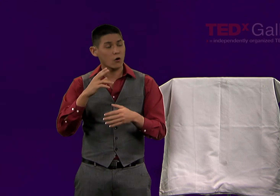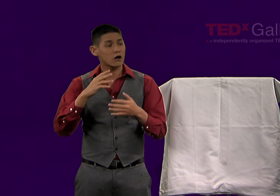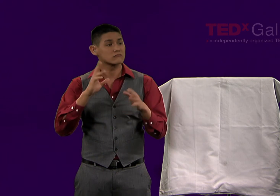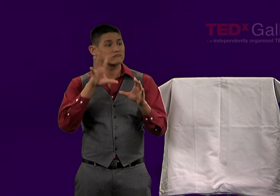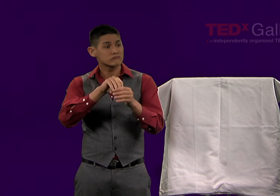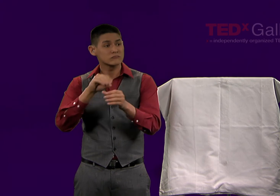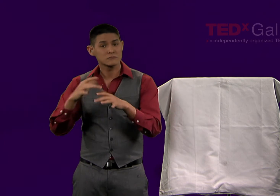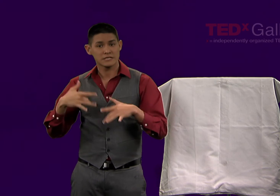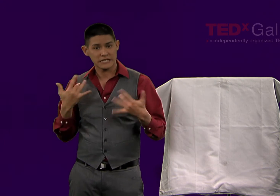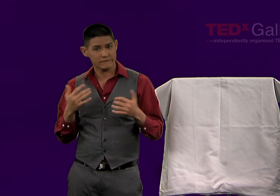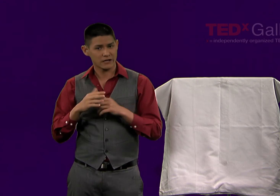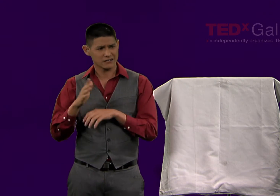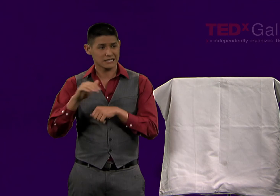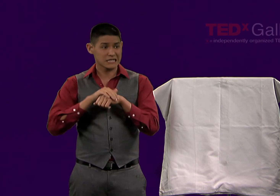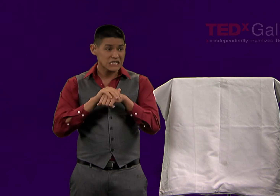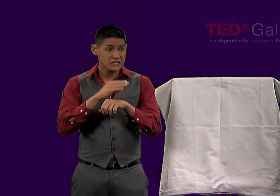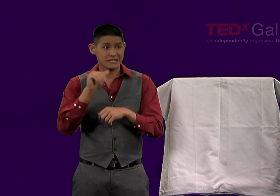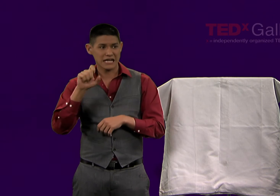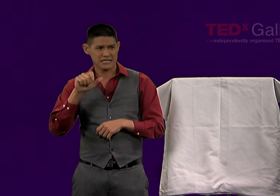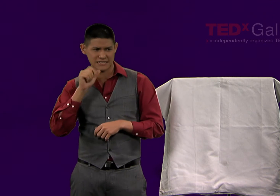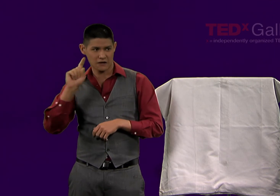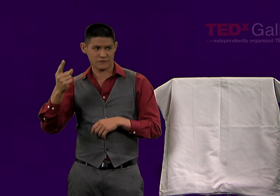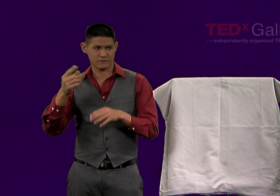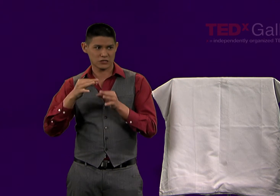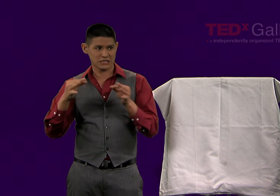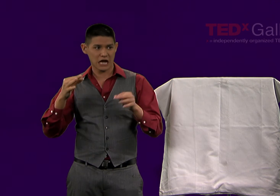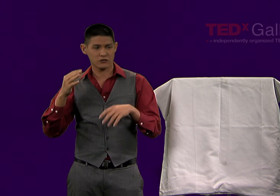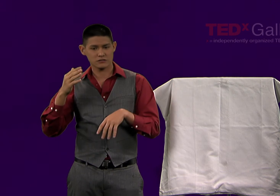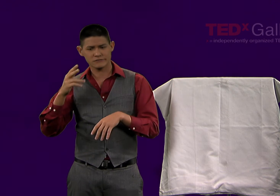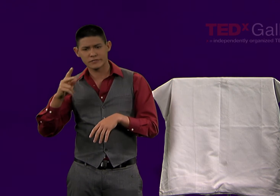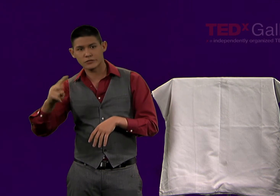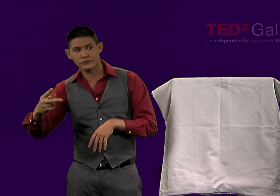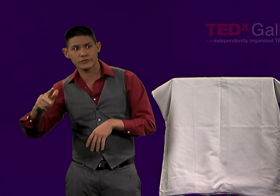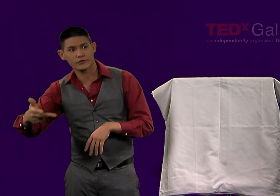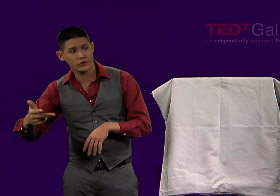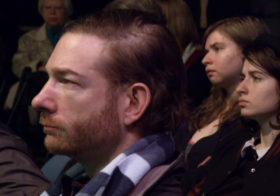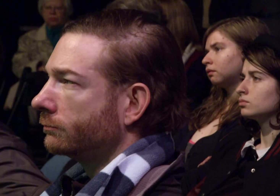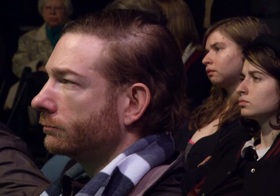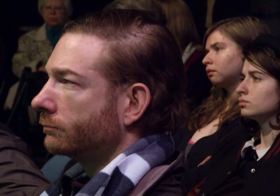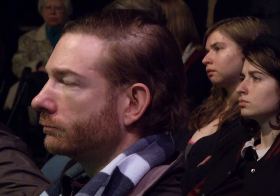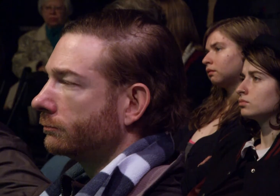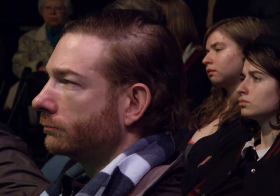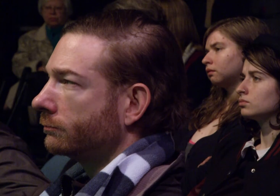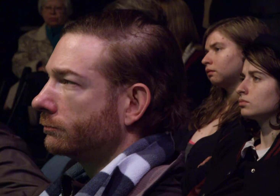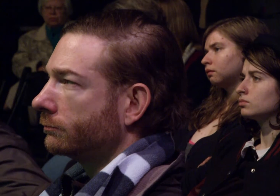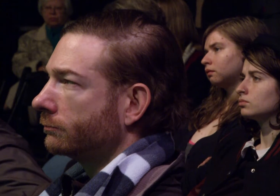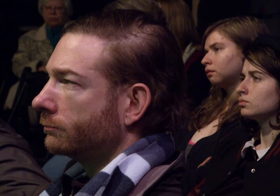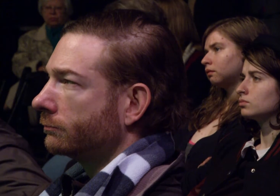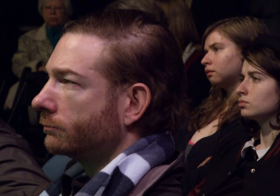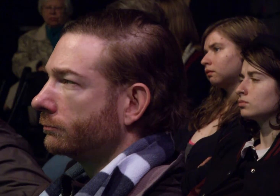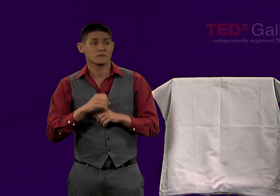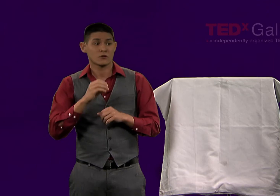And these international students don't have English as a first language. In fact, it might be a third or fourth language.